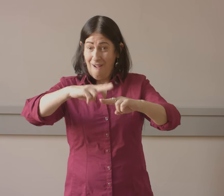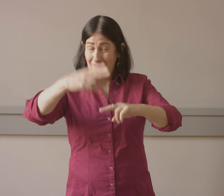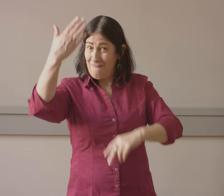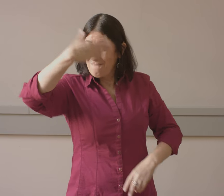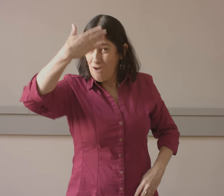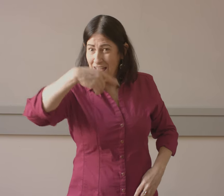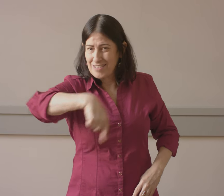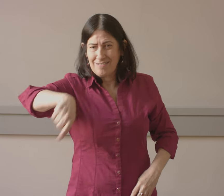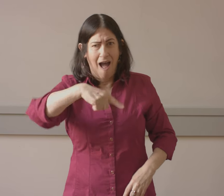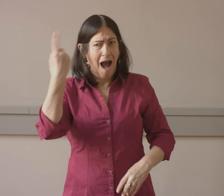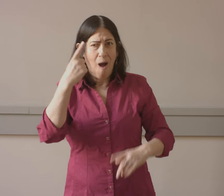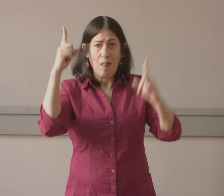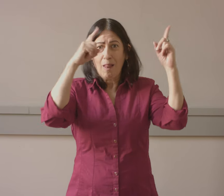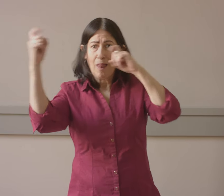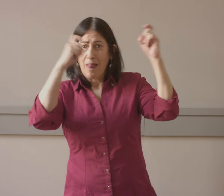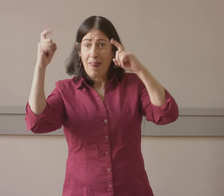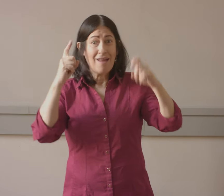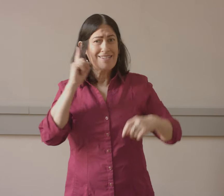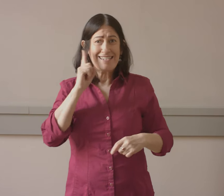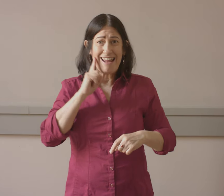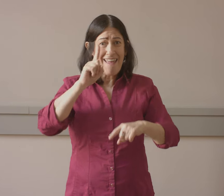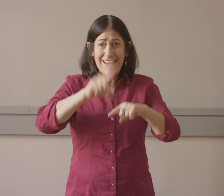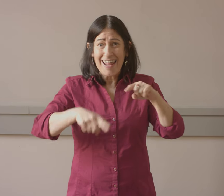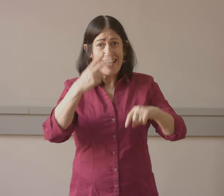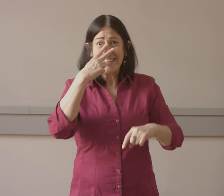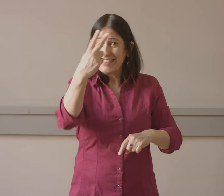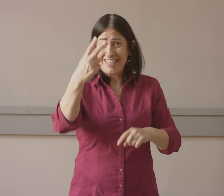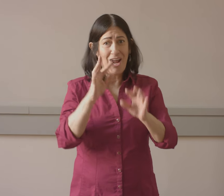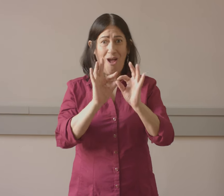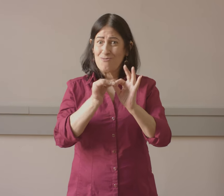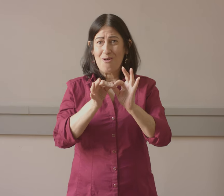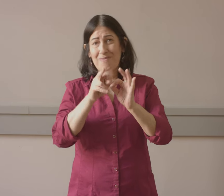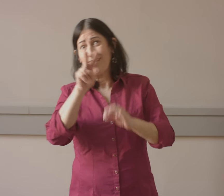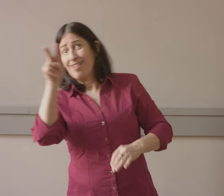to take up the whole front area, because the deaf can't see, and that's not